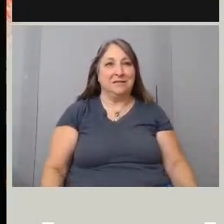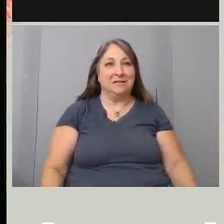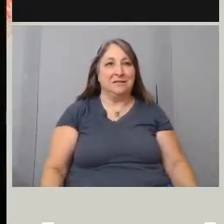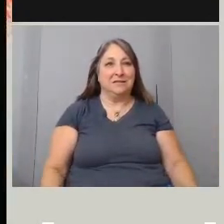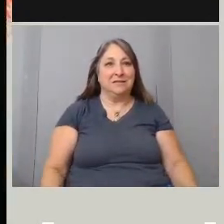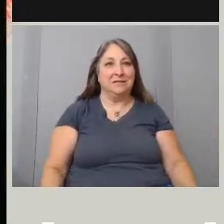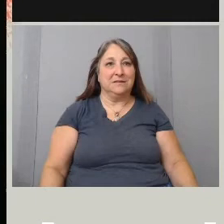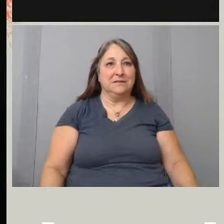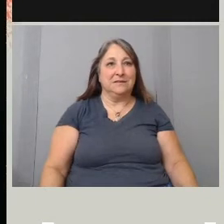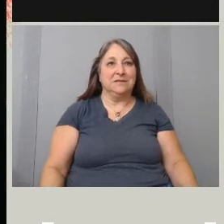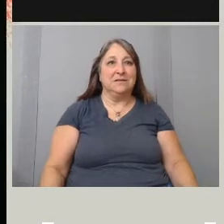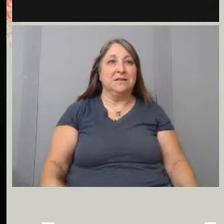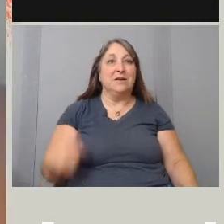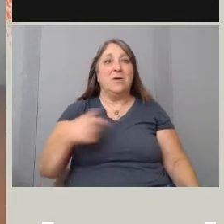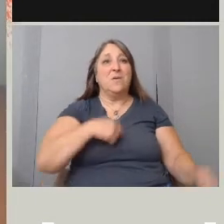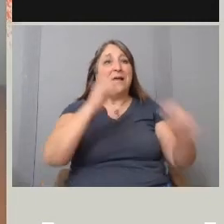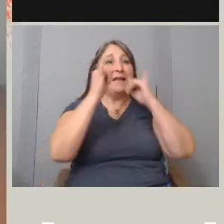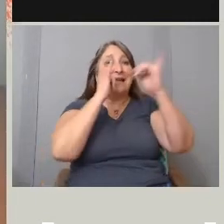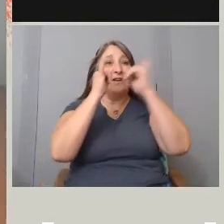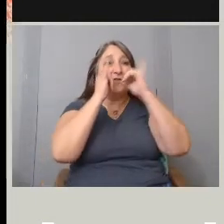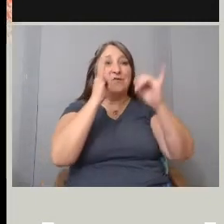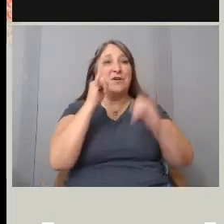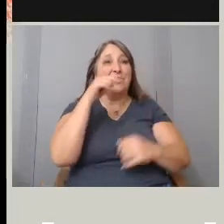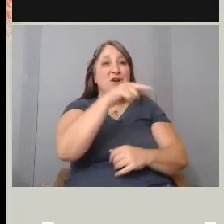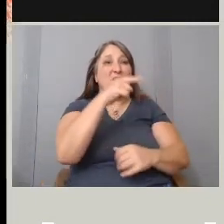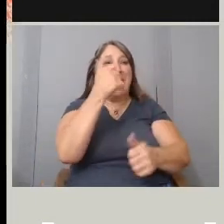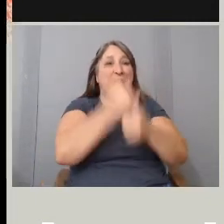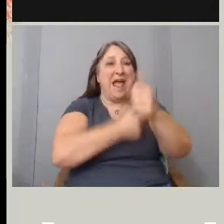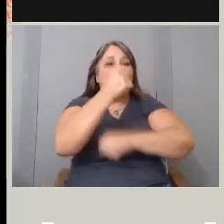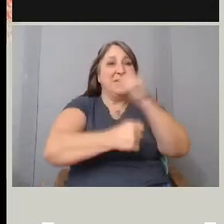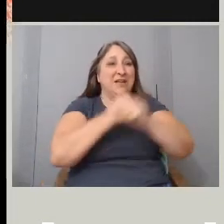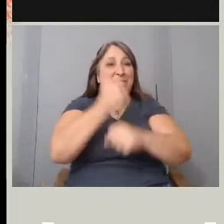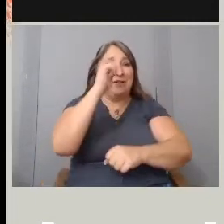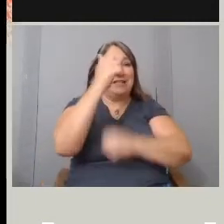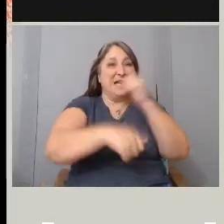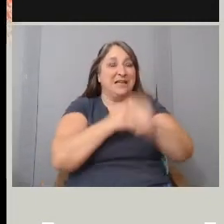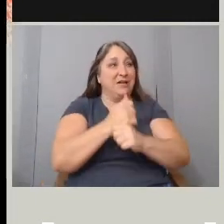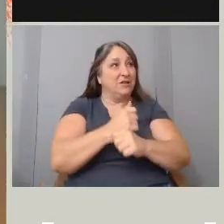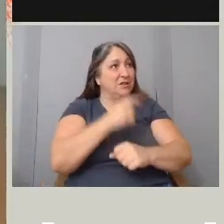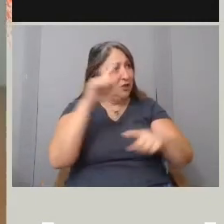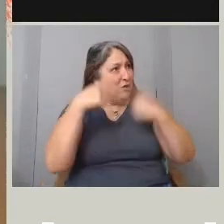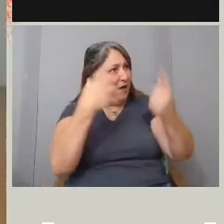[Jonathan] We interviewed her every year for the 10 years. [Elan] Do you ever wish you were young? No.